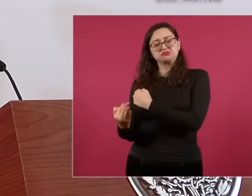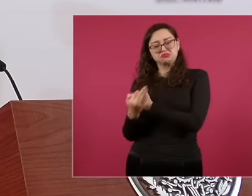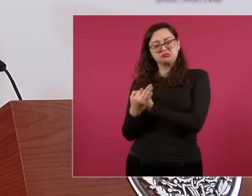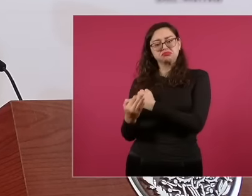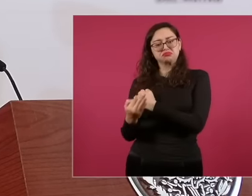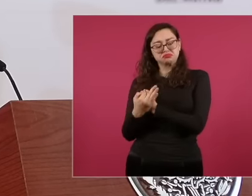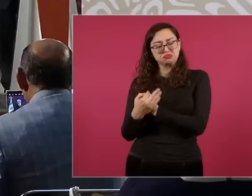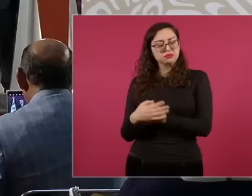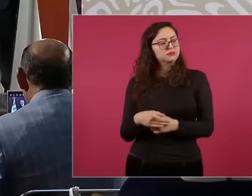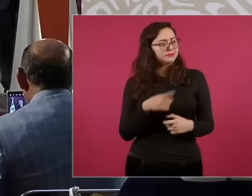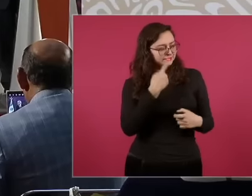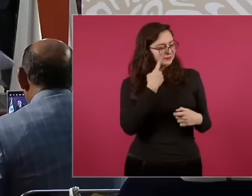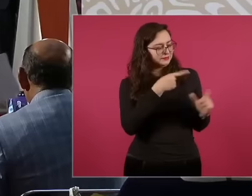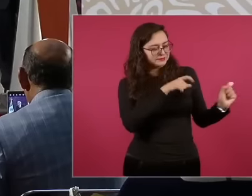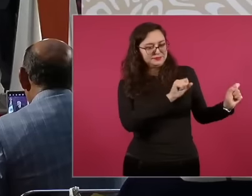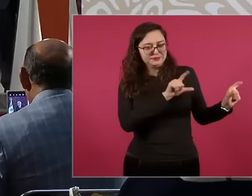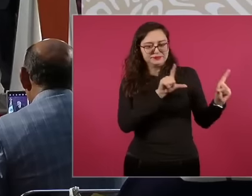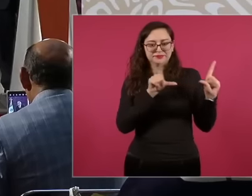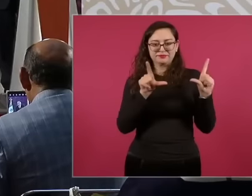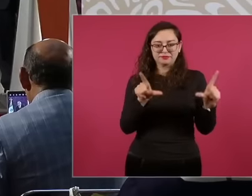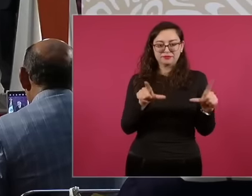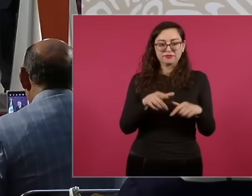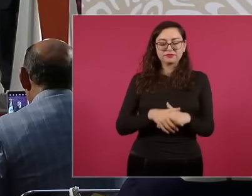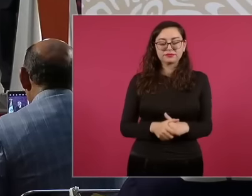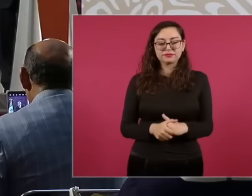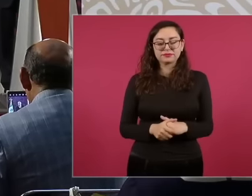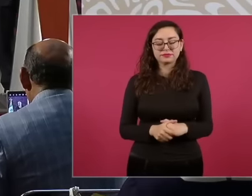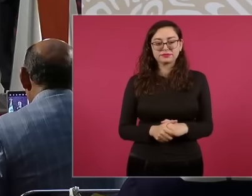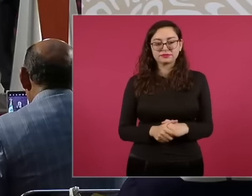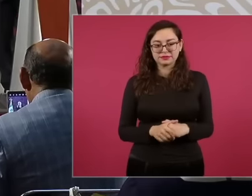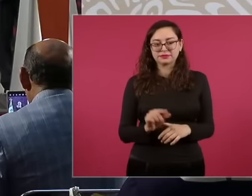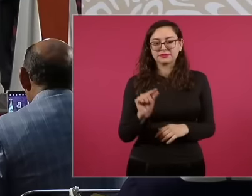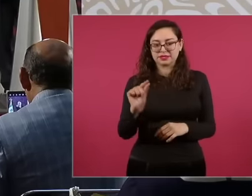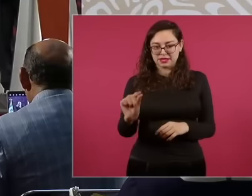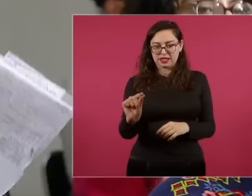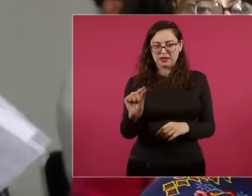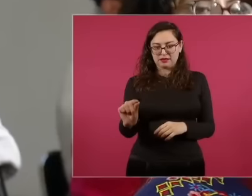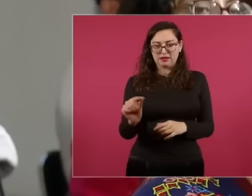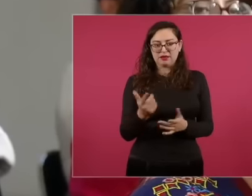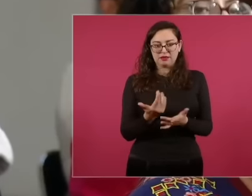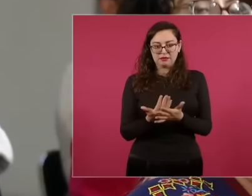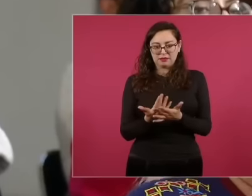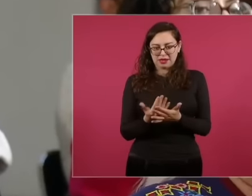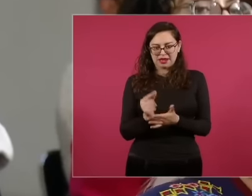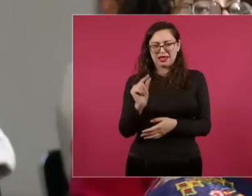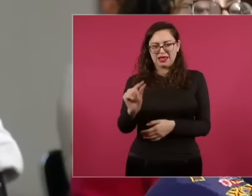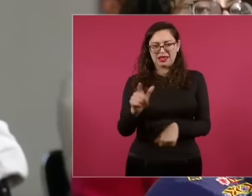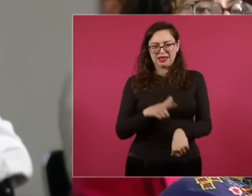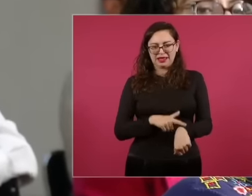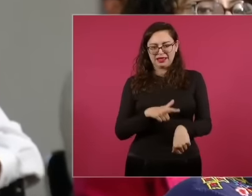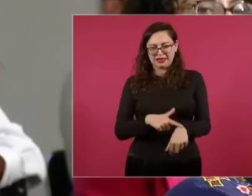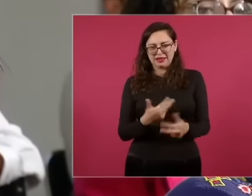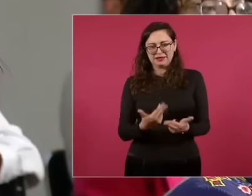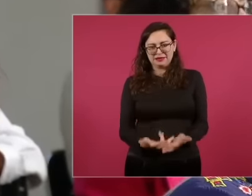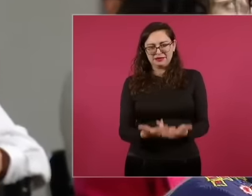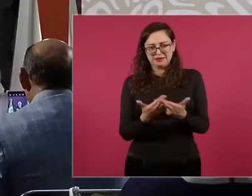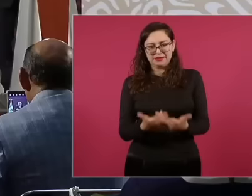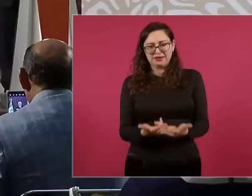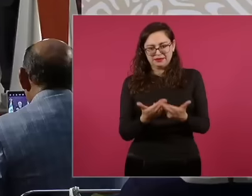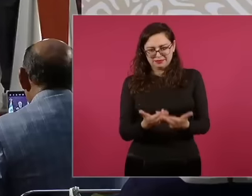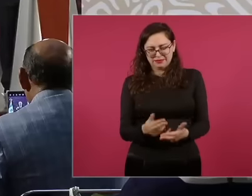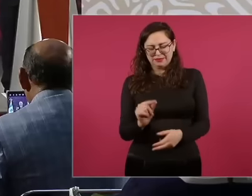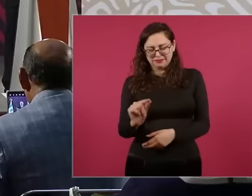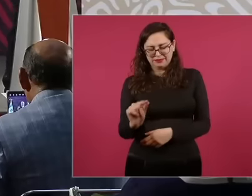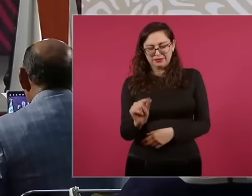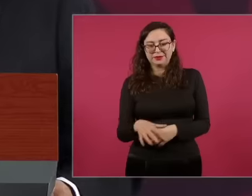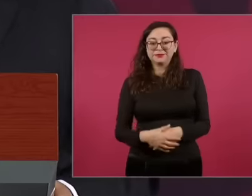don't you put it on Oh But let me tell you we have time good wait Ah well also grab